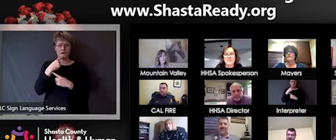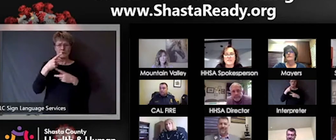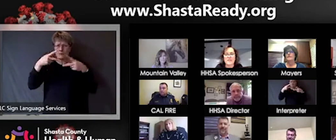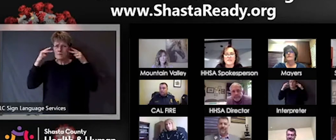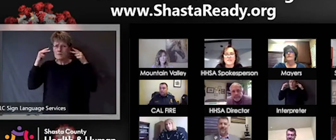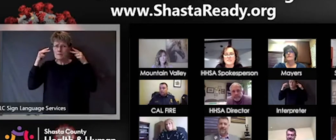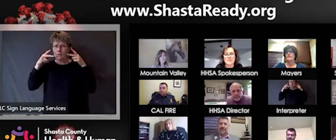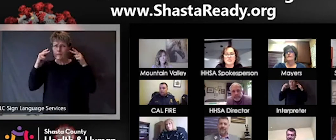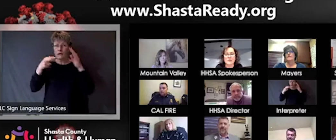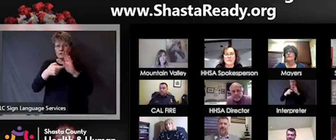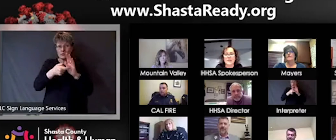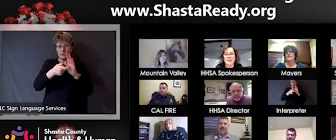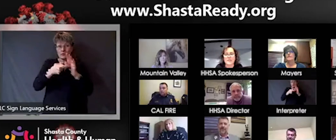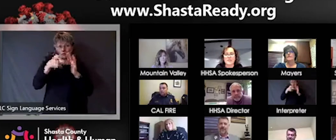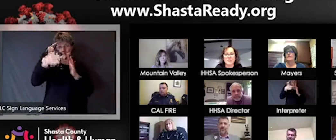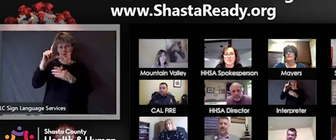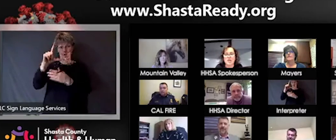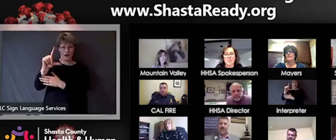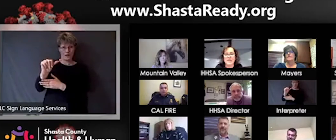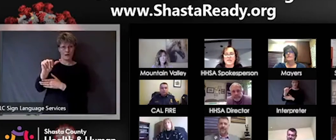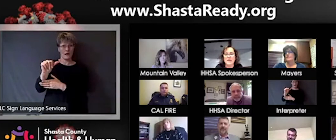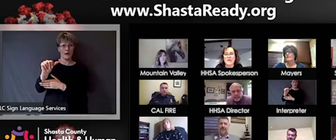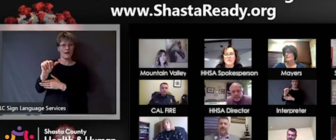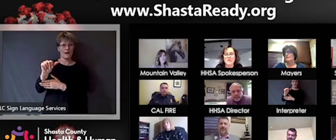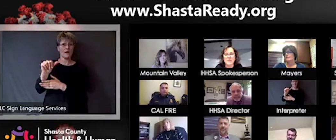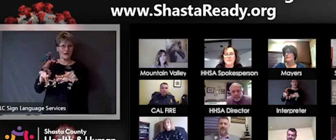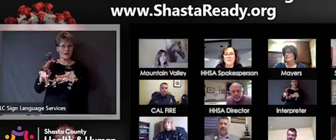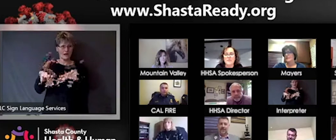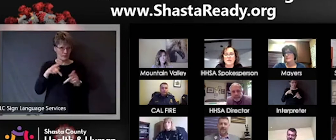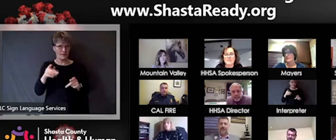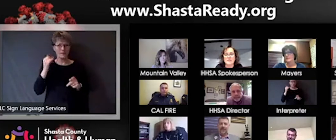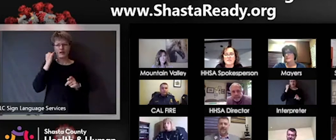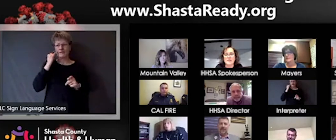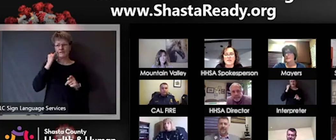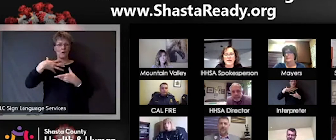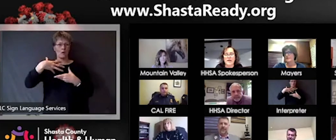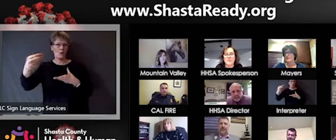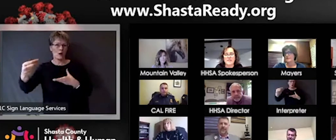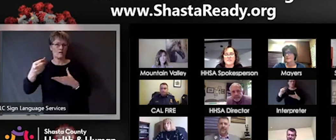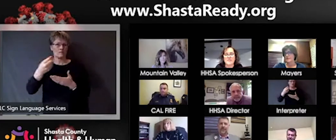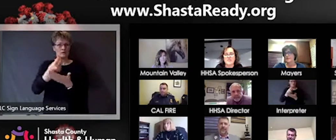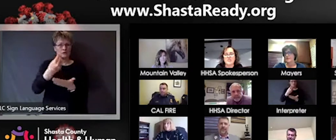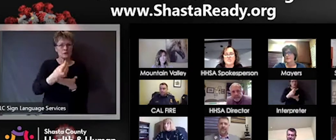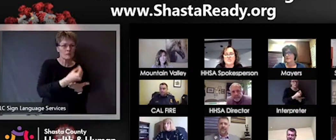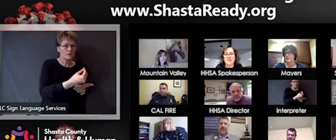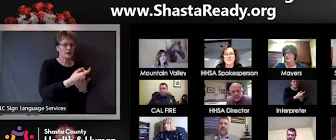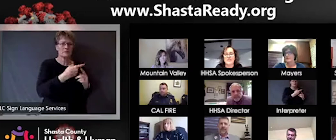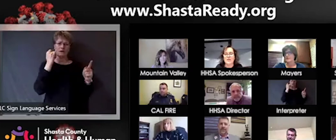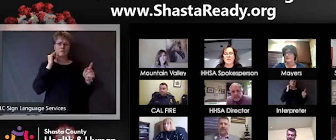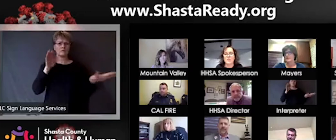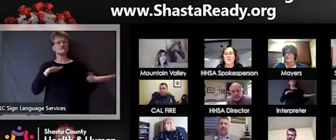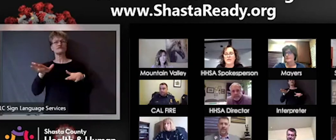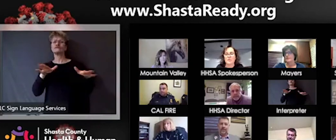LA residents when conducting an essential public errands such as shopping, but not for walks and solitary outdoor activities. Do you see Shasta